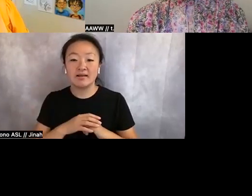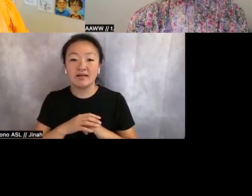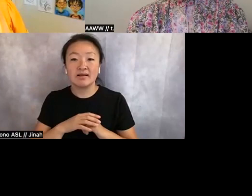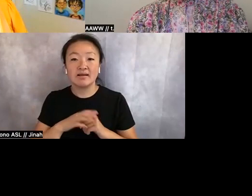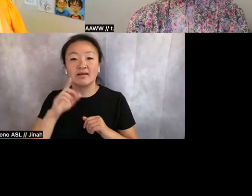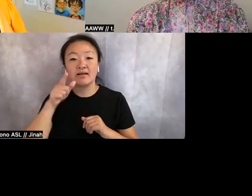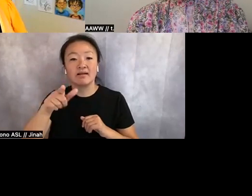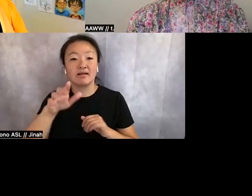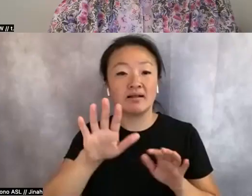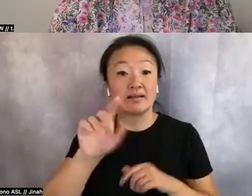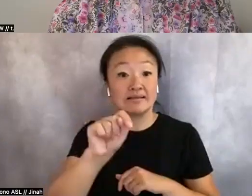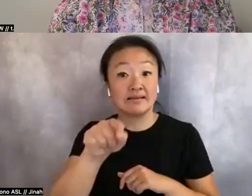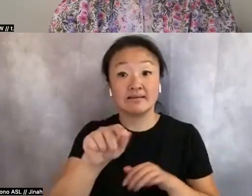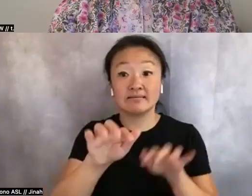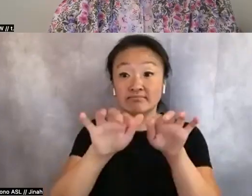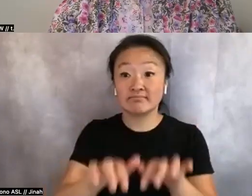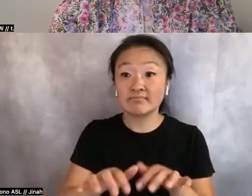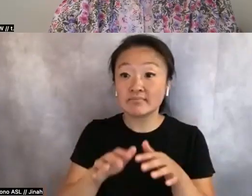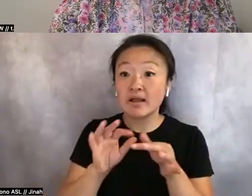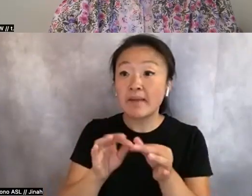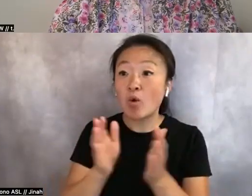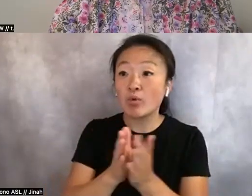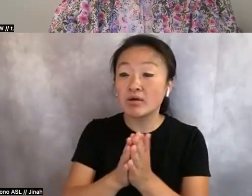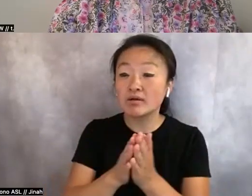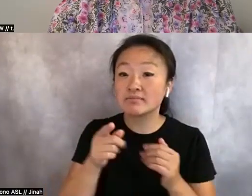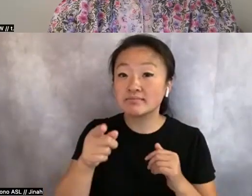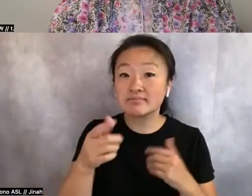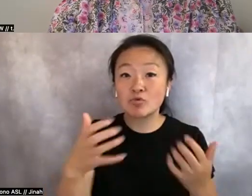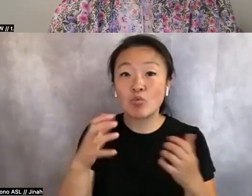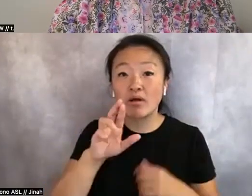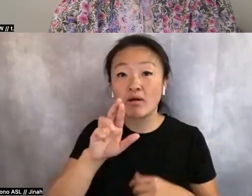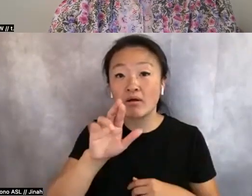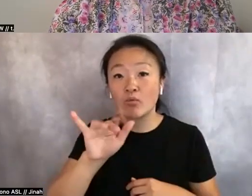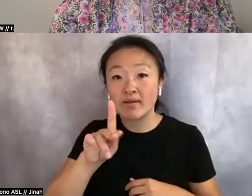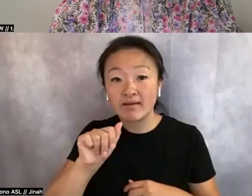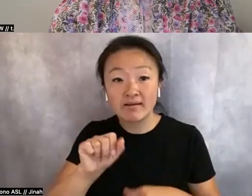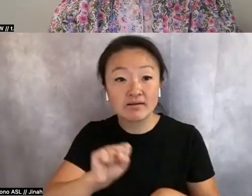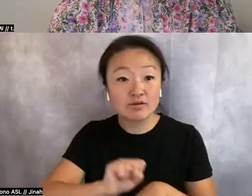input some stuff about books, so if you want to get Ryka's work or Diamond's work, please do.